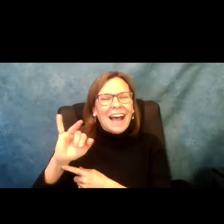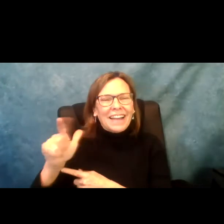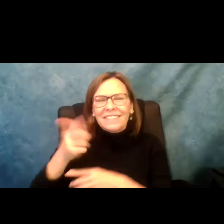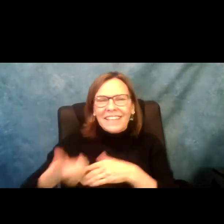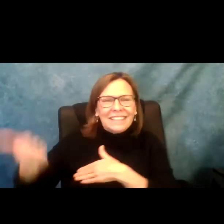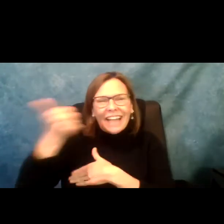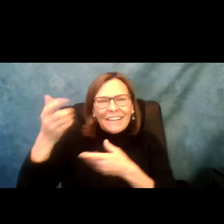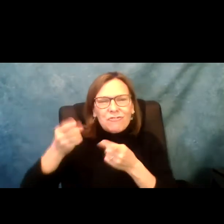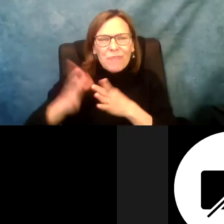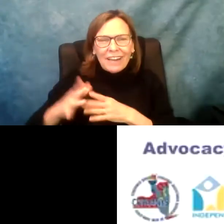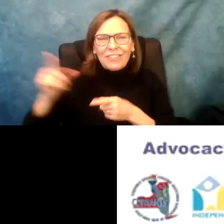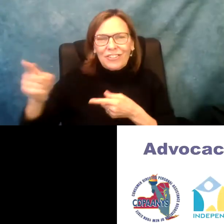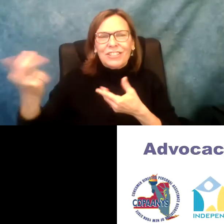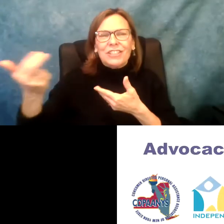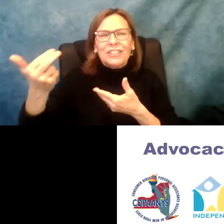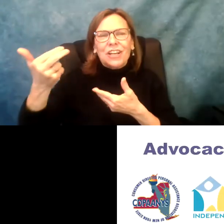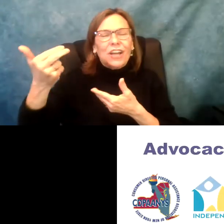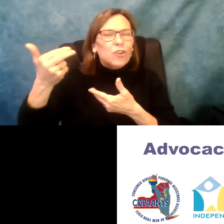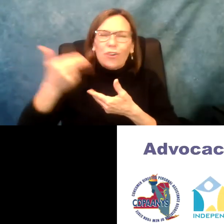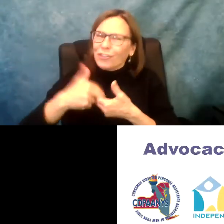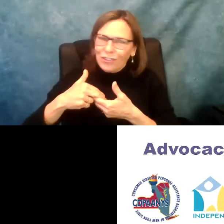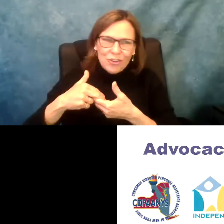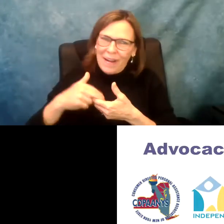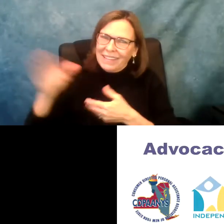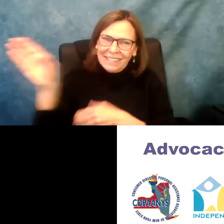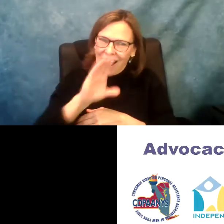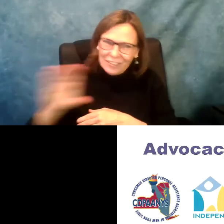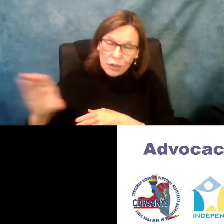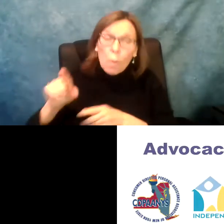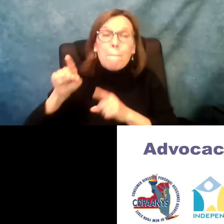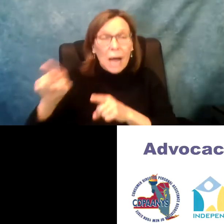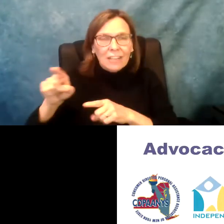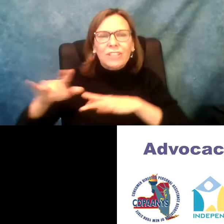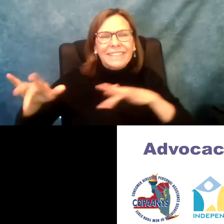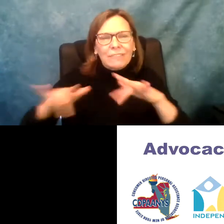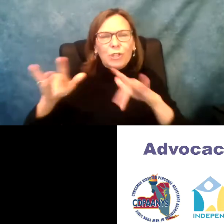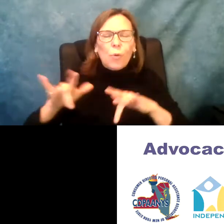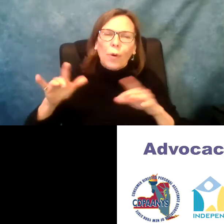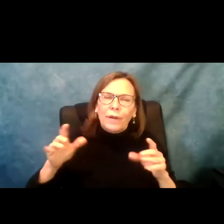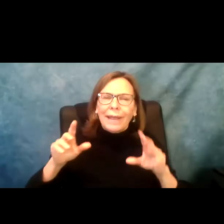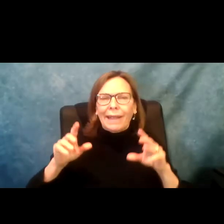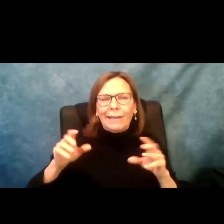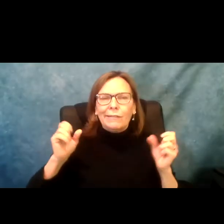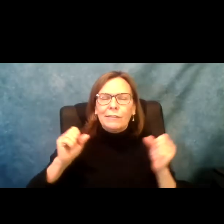on, Lindsay Miller, executive director, isn't able to join us in person over Zoom. But